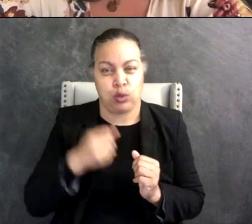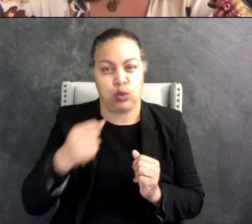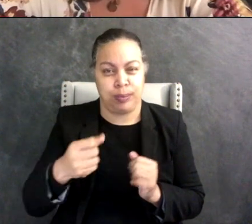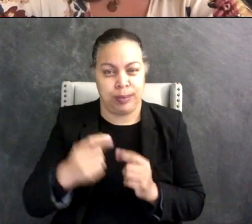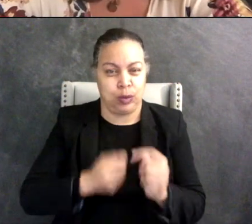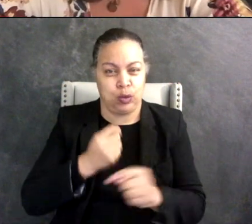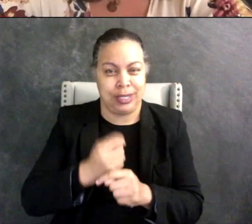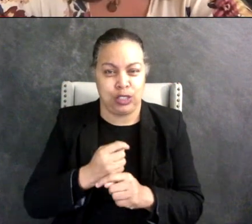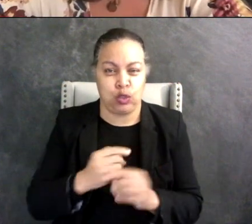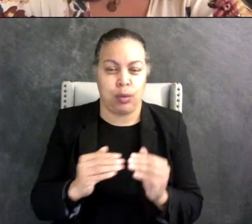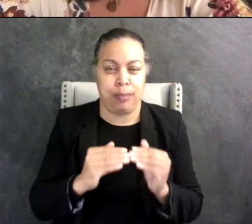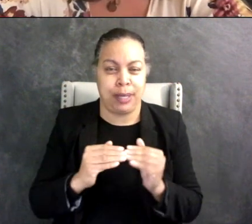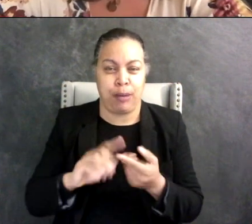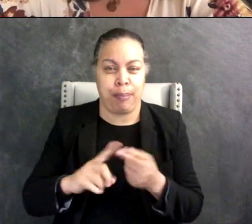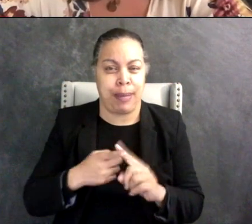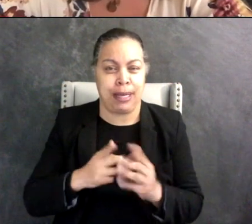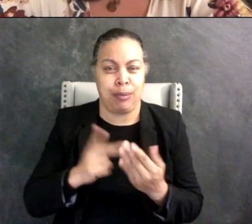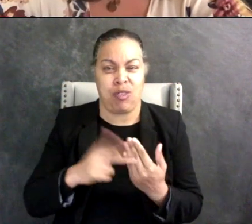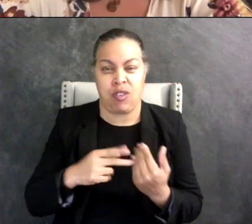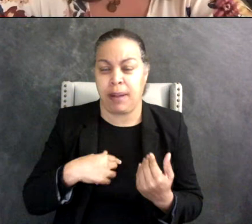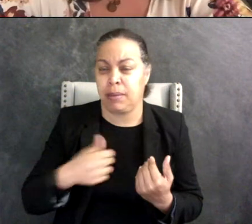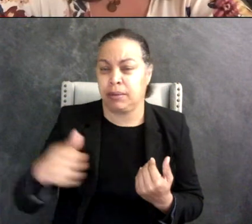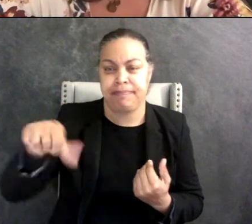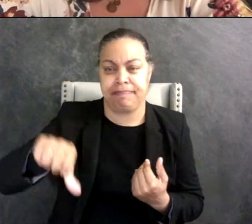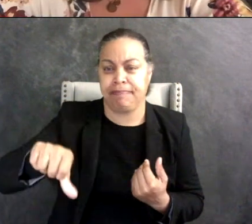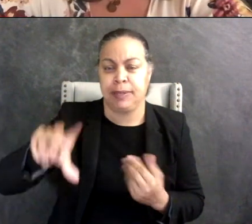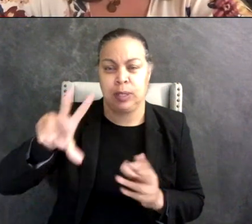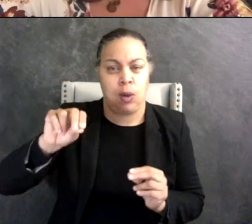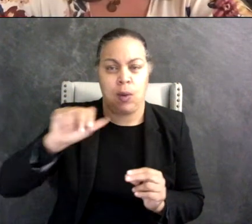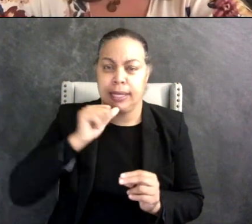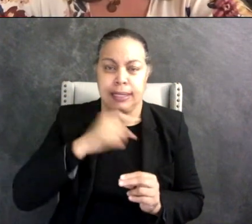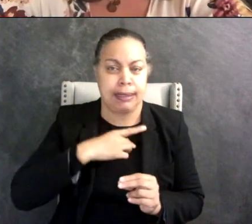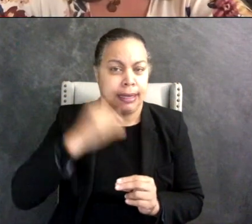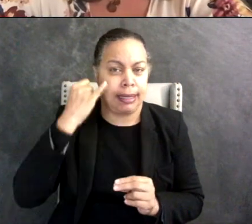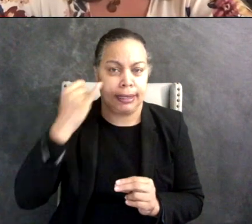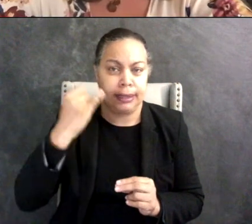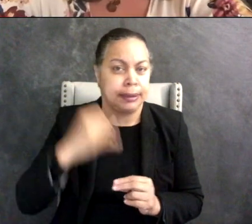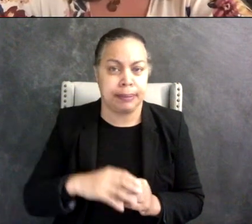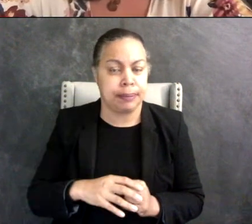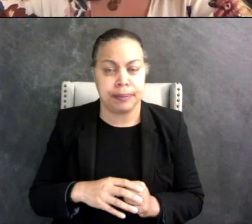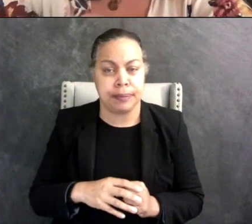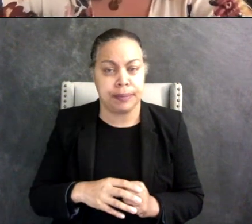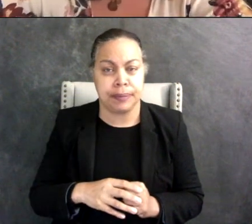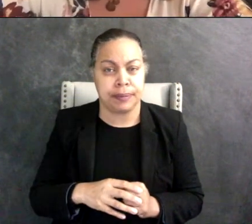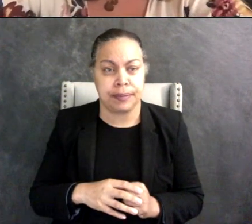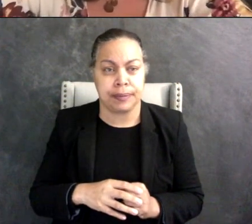peer buddy program and I said no because I did not like that idea because it's based on